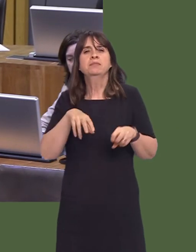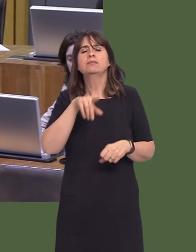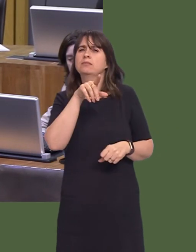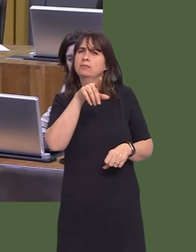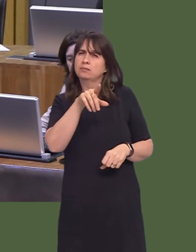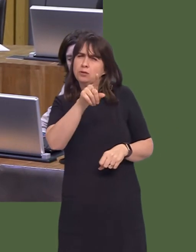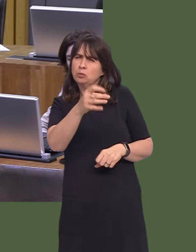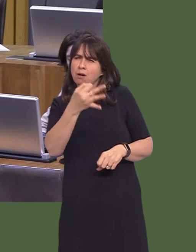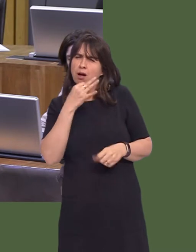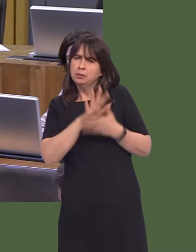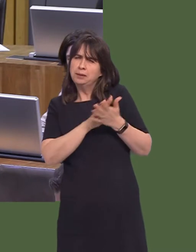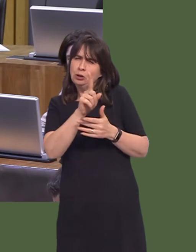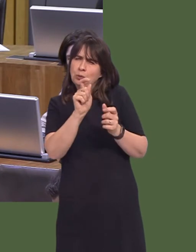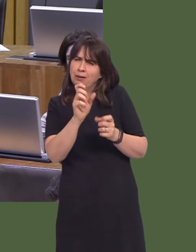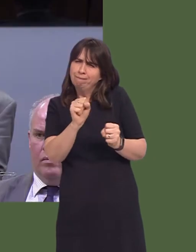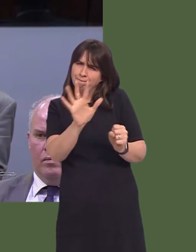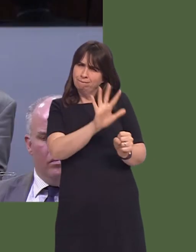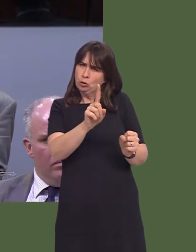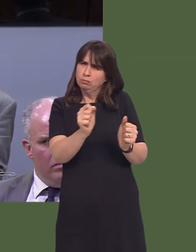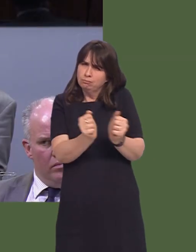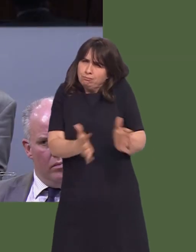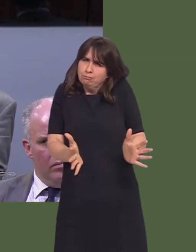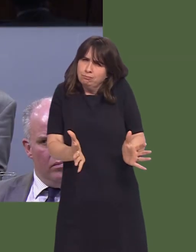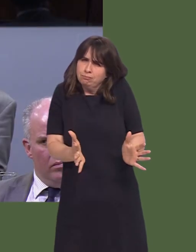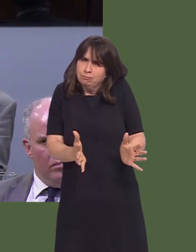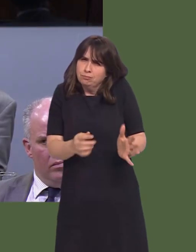in the way he asked the question, that he is not in favour of the TrawsCymru network.